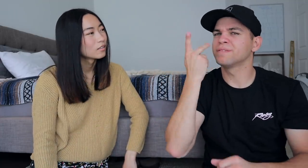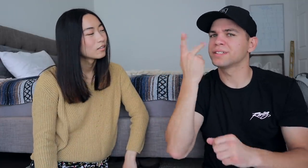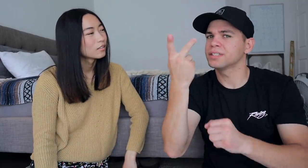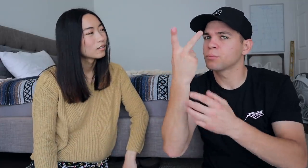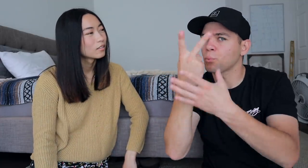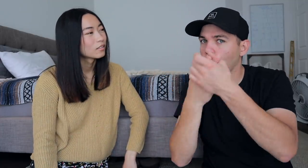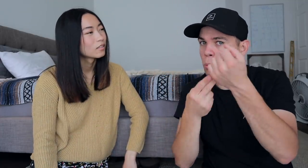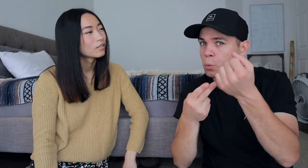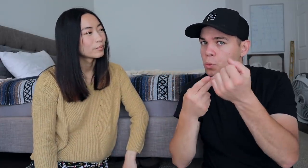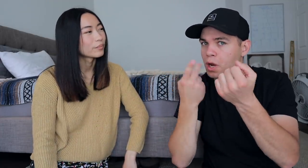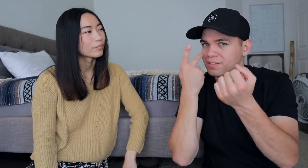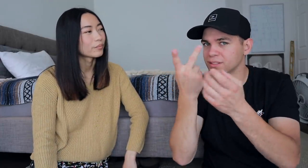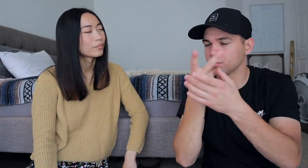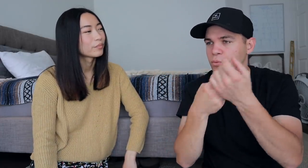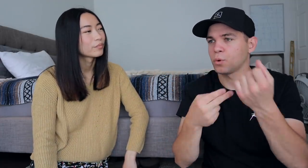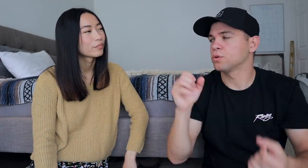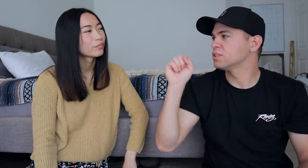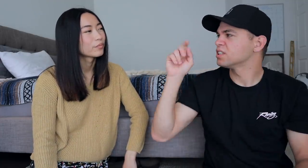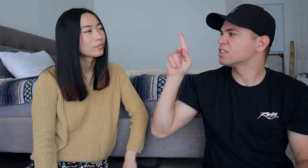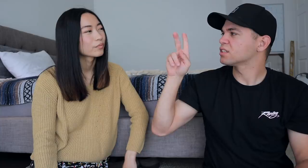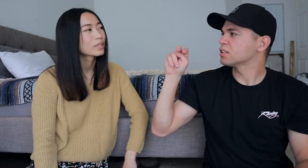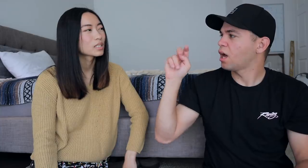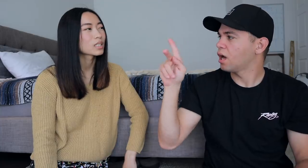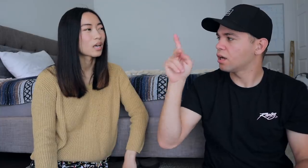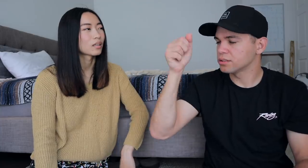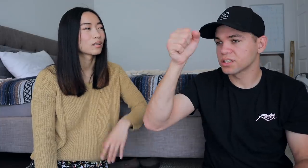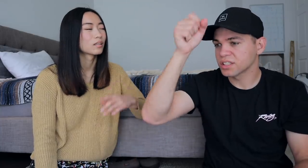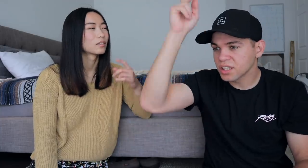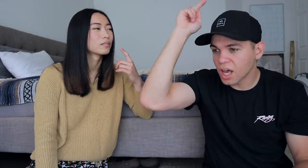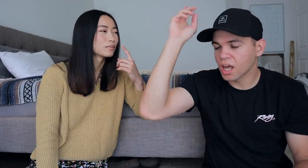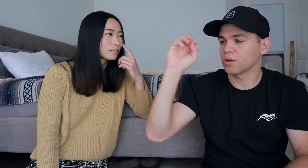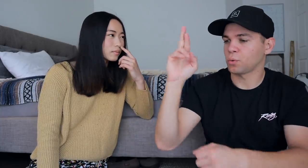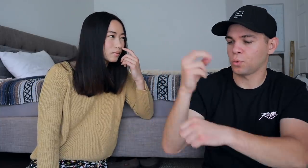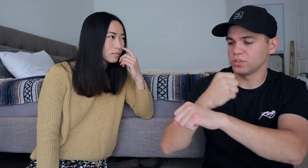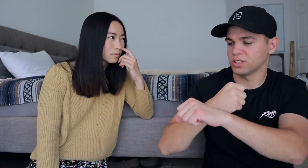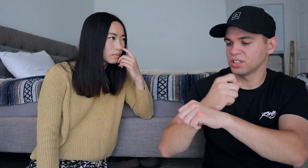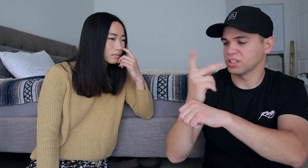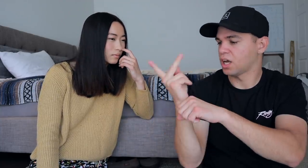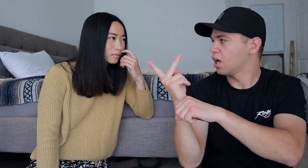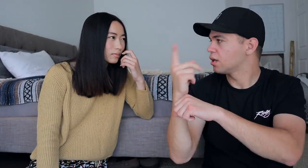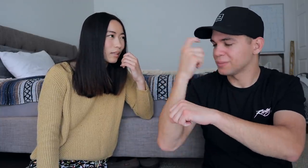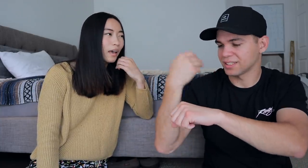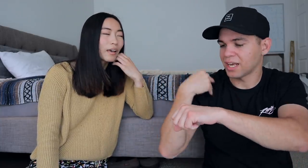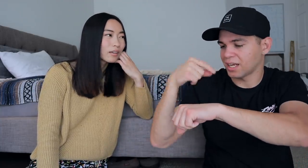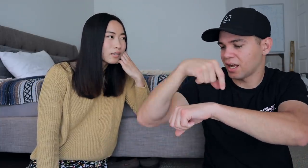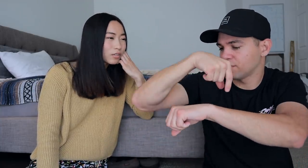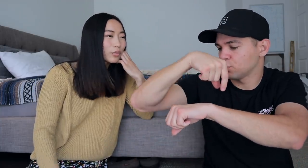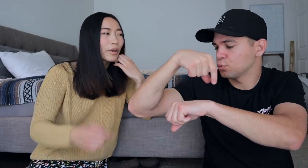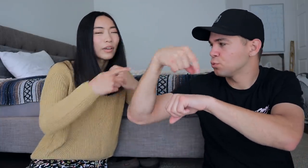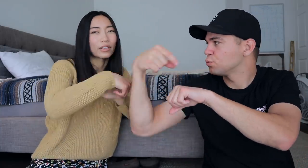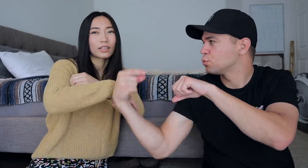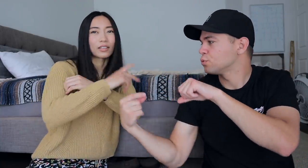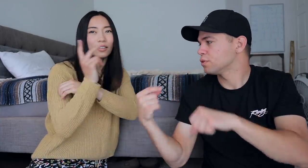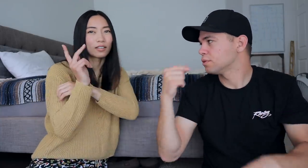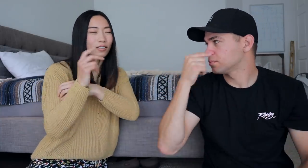I'm not sure. I've seen both skunk as in skunk or skunk because it has the stripe